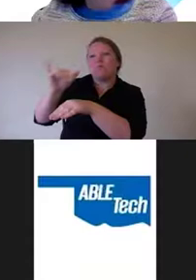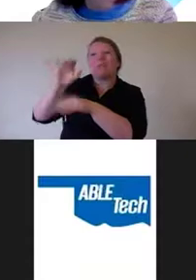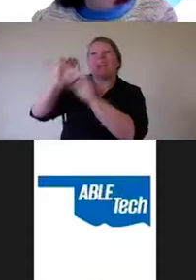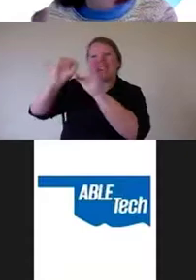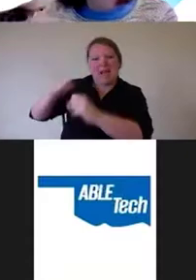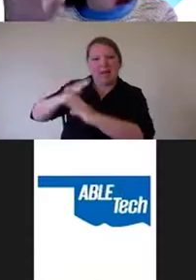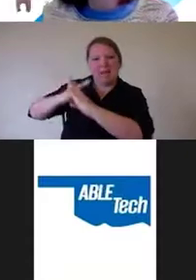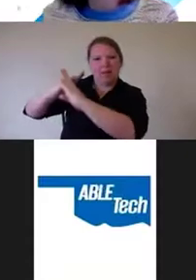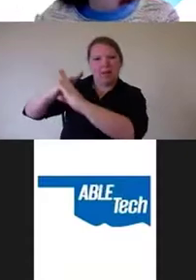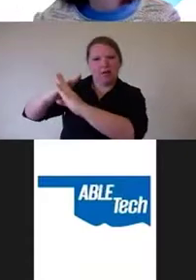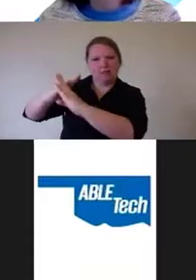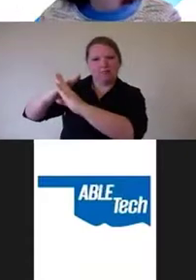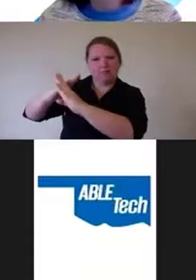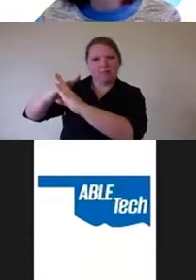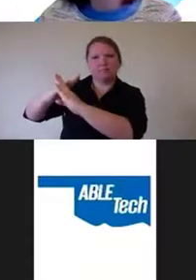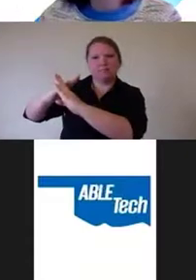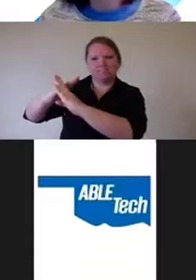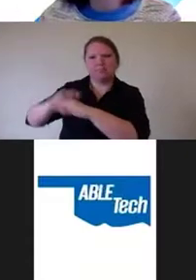And there's actually some interesting statistics